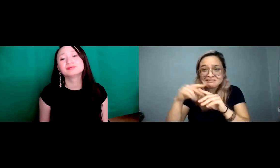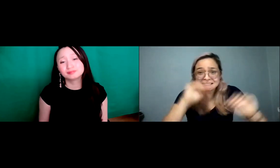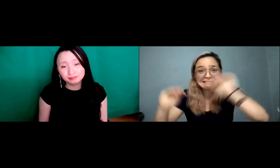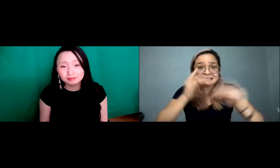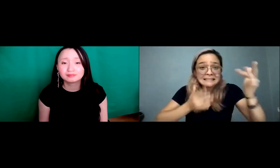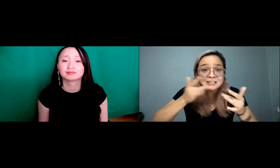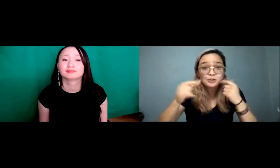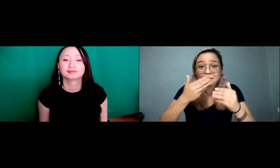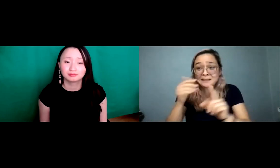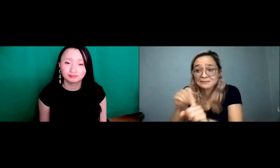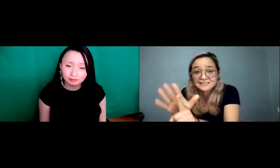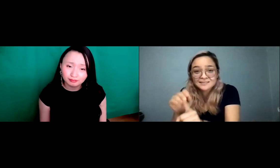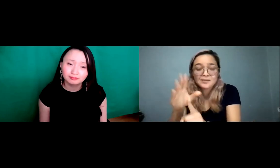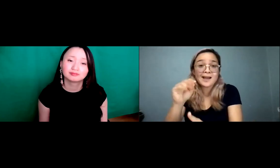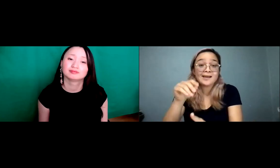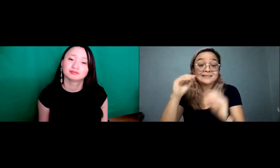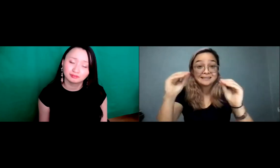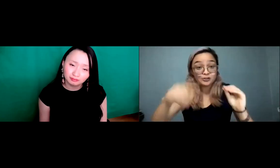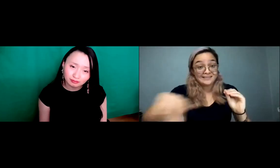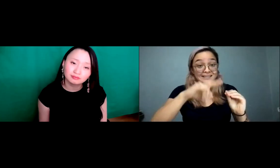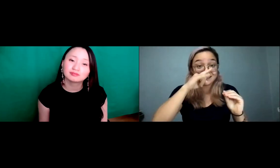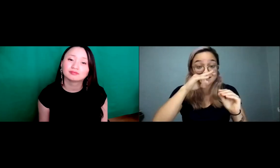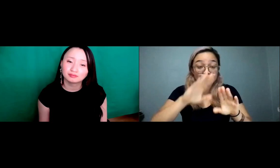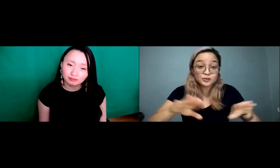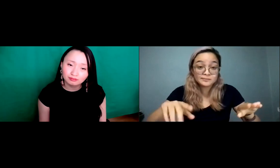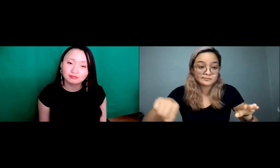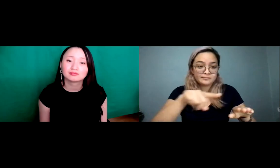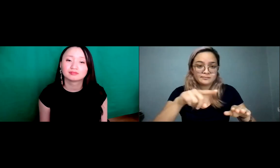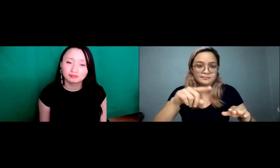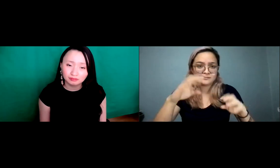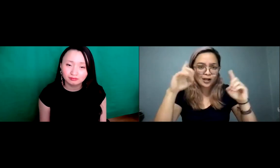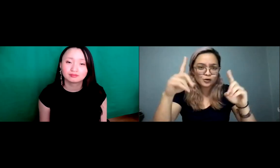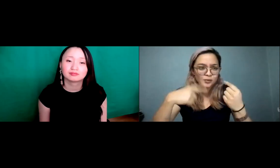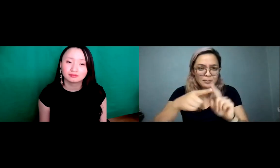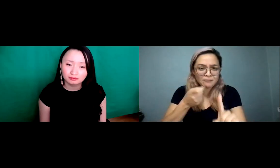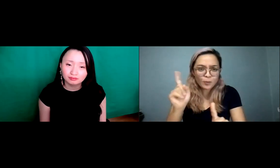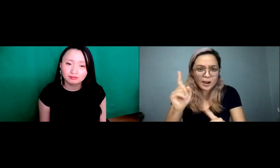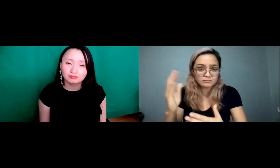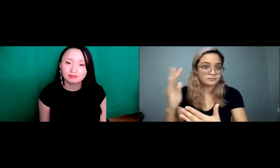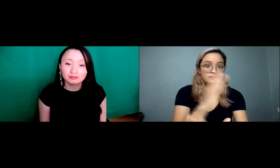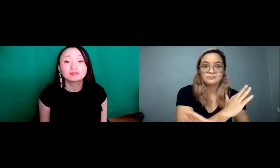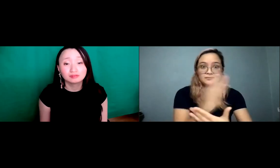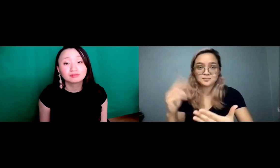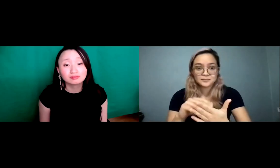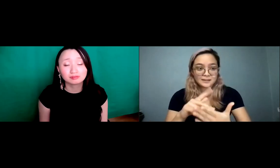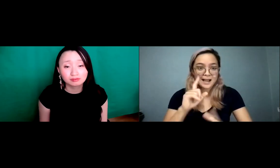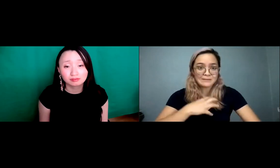you know, day in, day out, you're trying to make the best of every situation that they're in. And when you have all the students there, you know that education, you